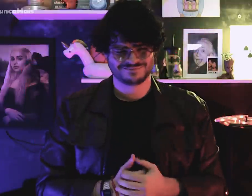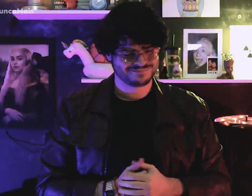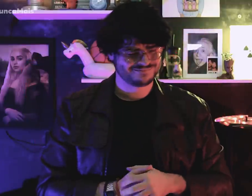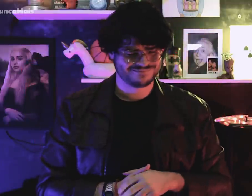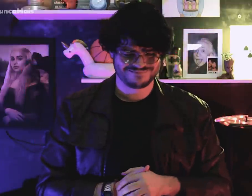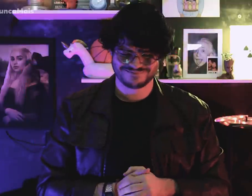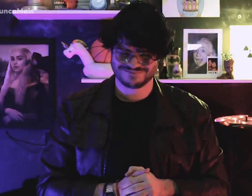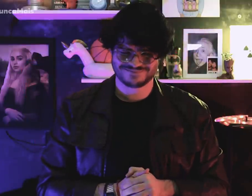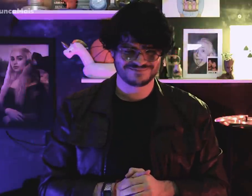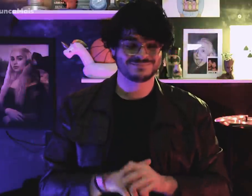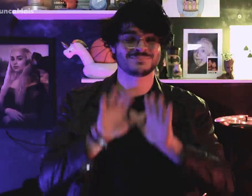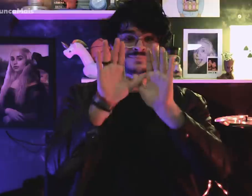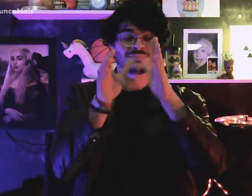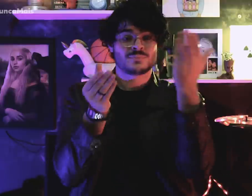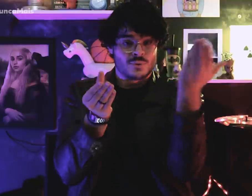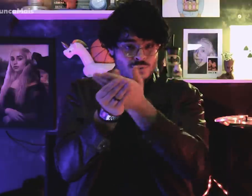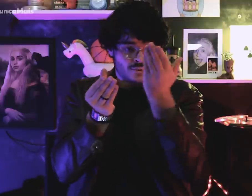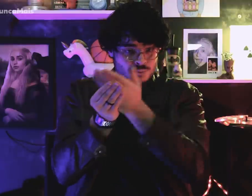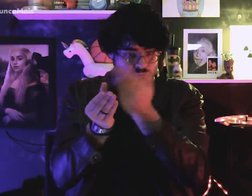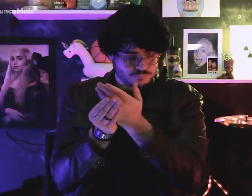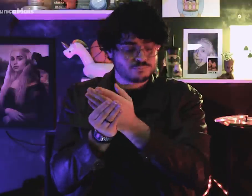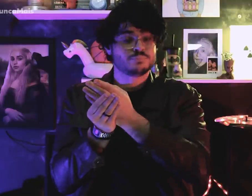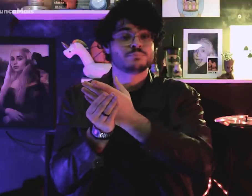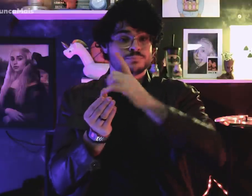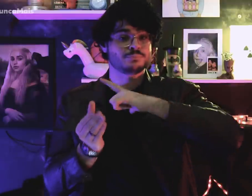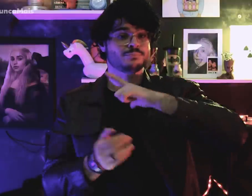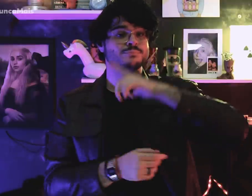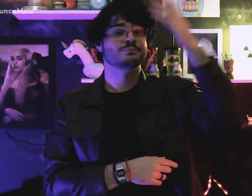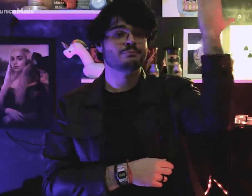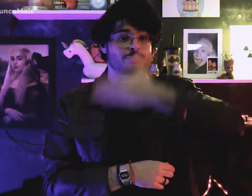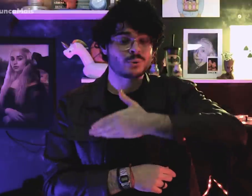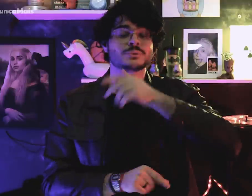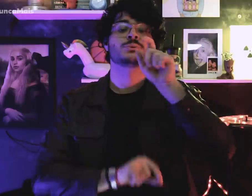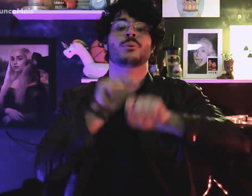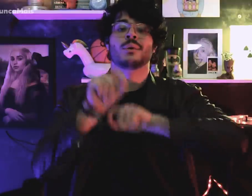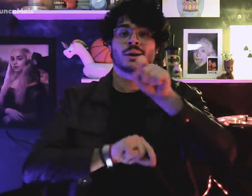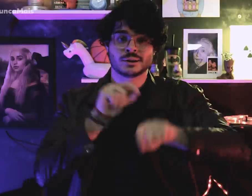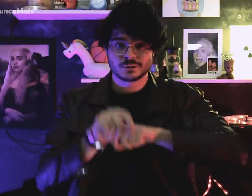Historical facts indicate that there was evidence that